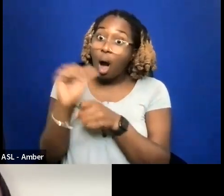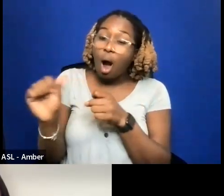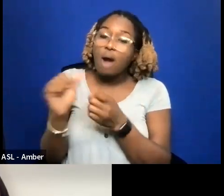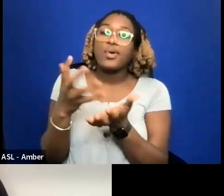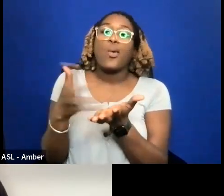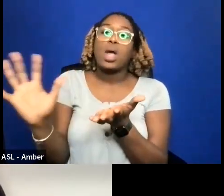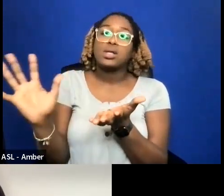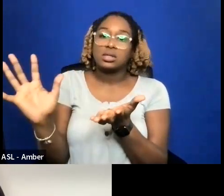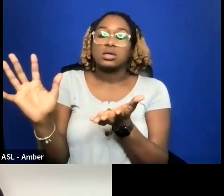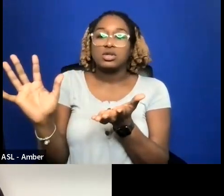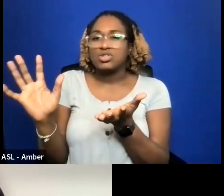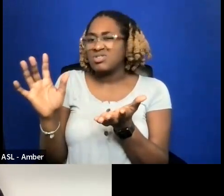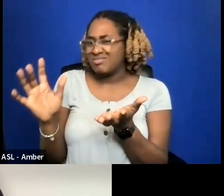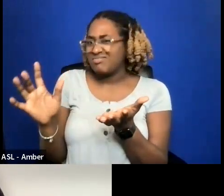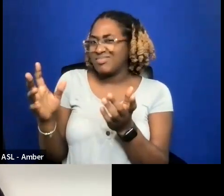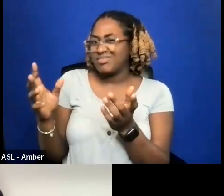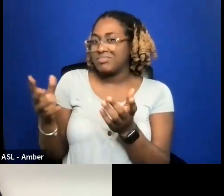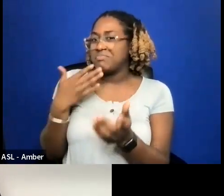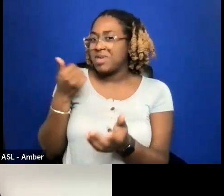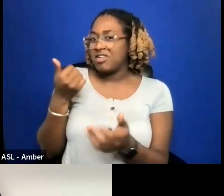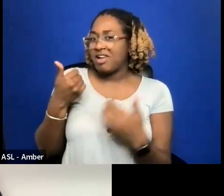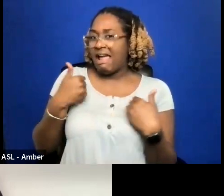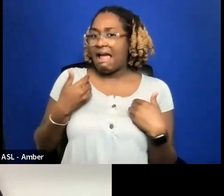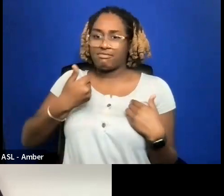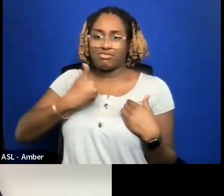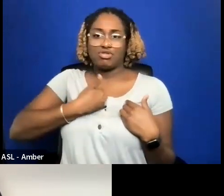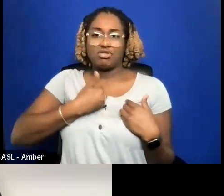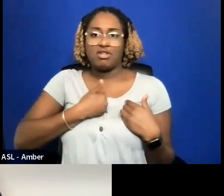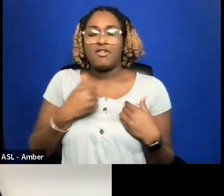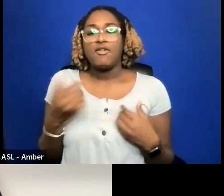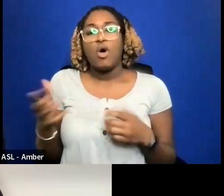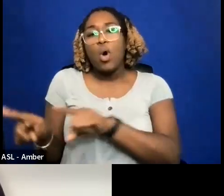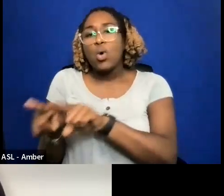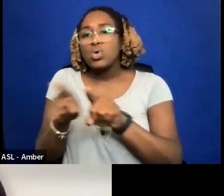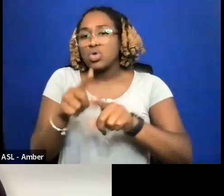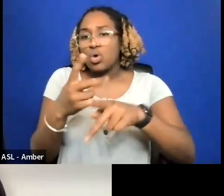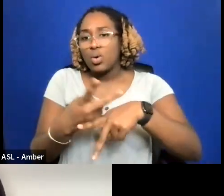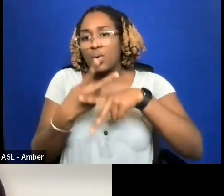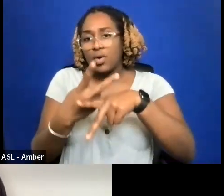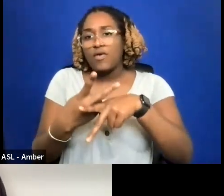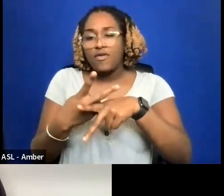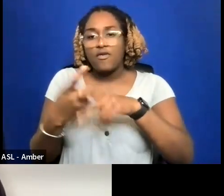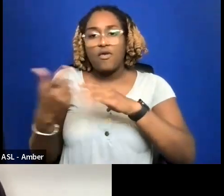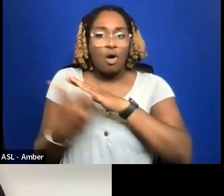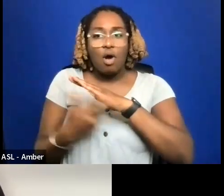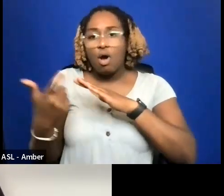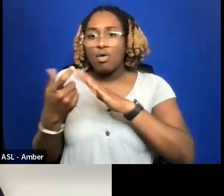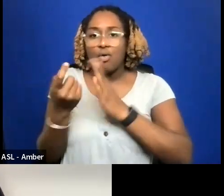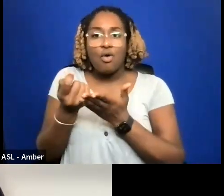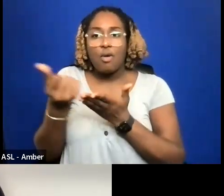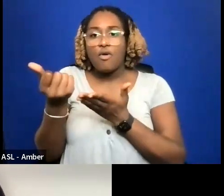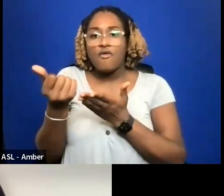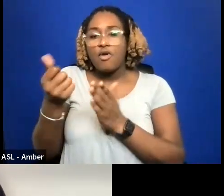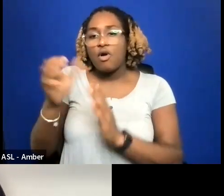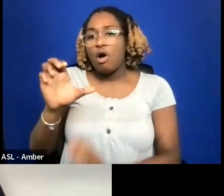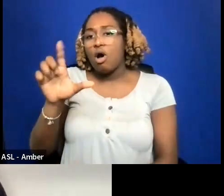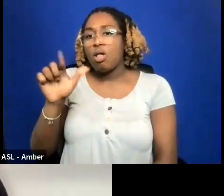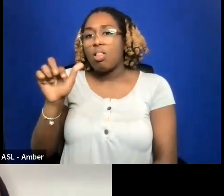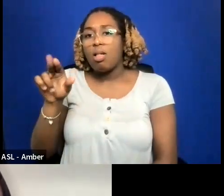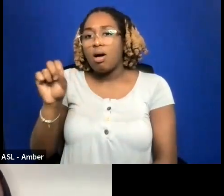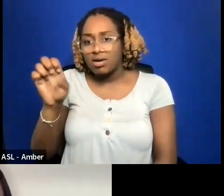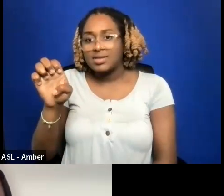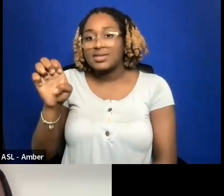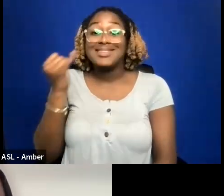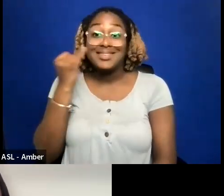AND ALSO LOOK OUT FOR AUTO RENEWAL CLAUSES IF THERE IS ANYTHING THAT SAYS AT THE END OF THE TERM IT